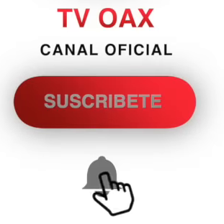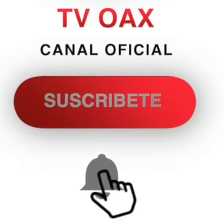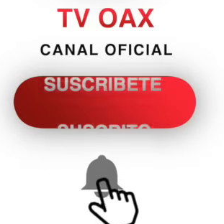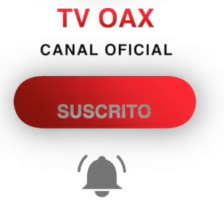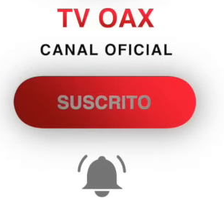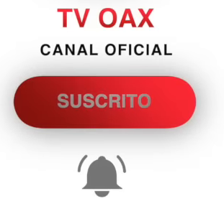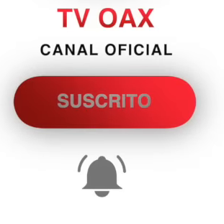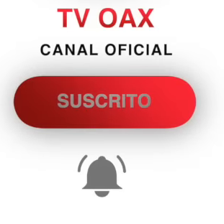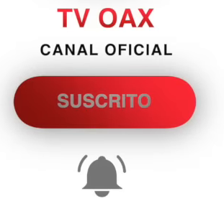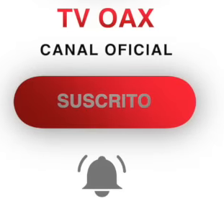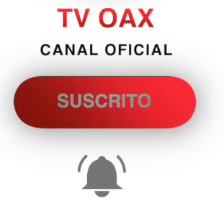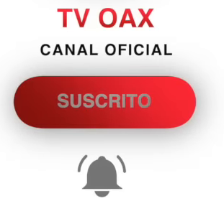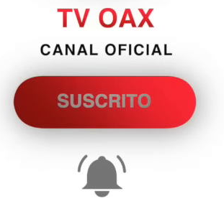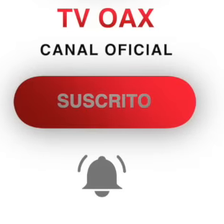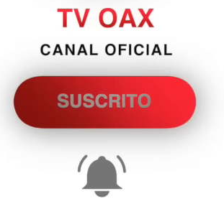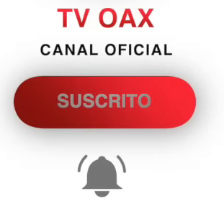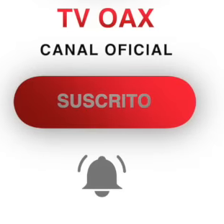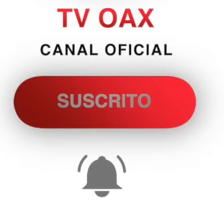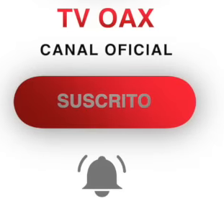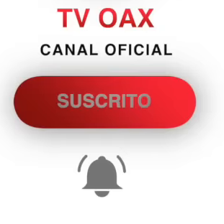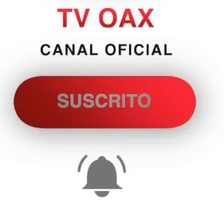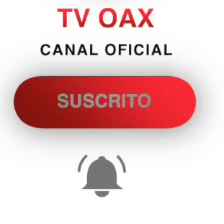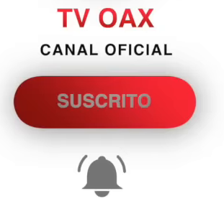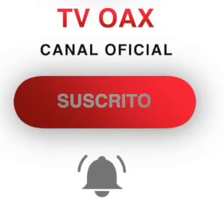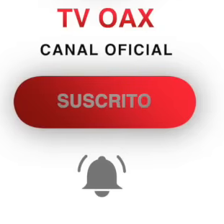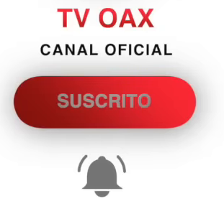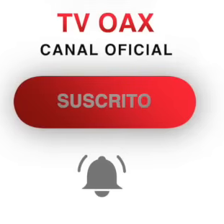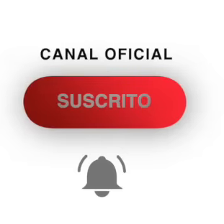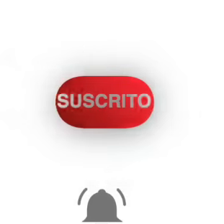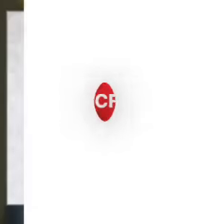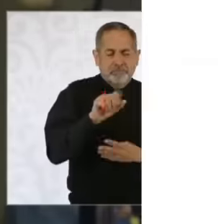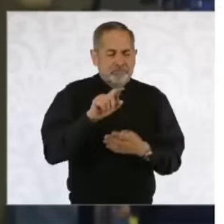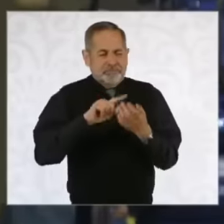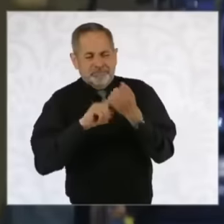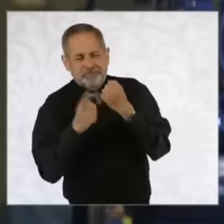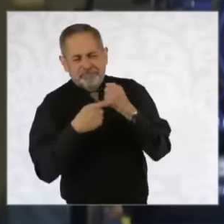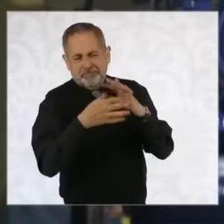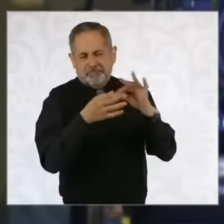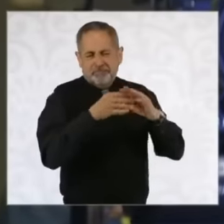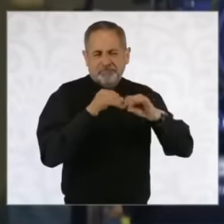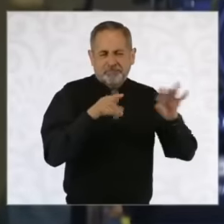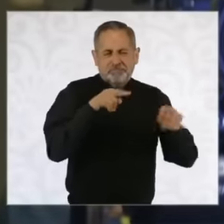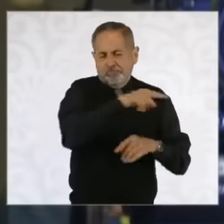this one because Carlos Agua Retes, who is the who is behind this from the primate archdiocese of